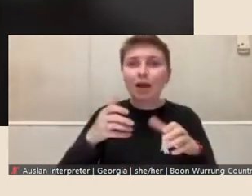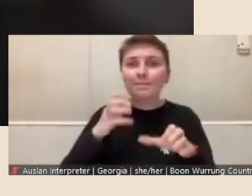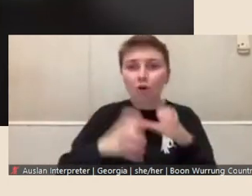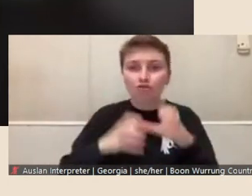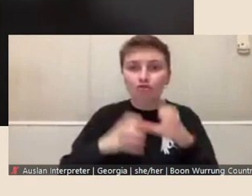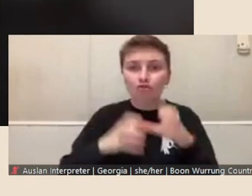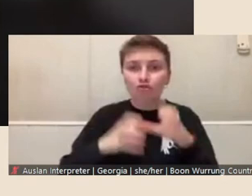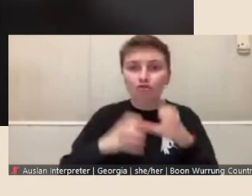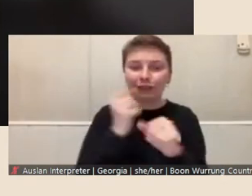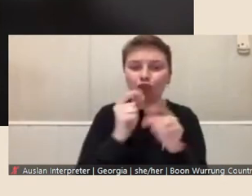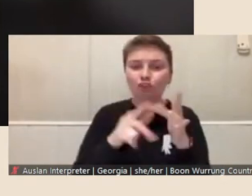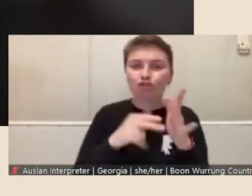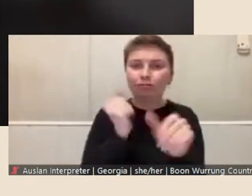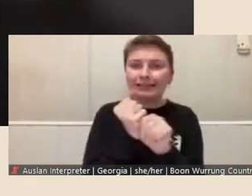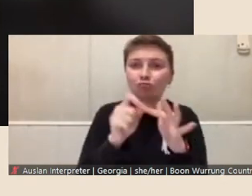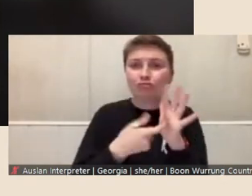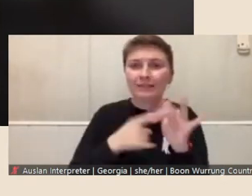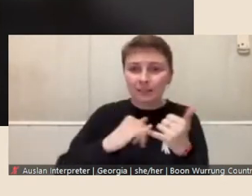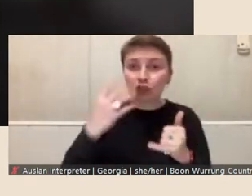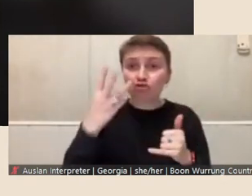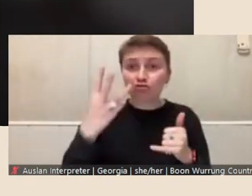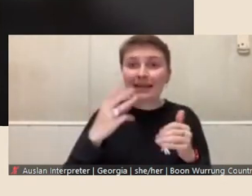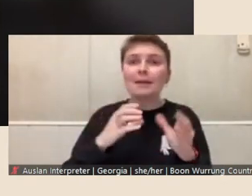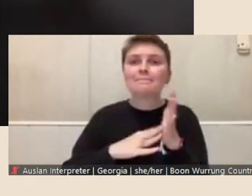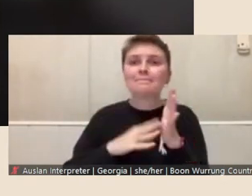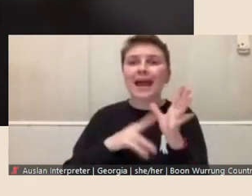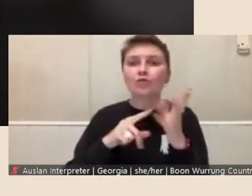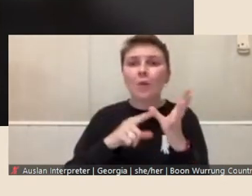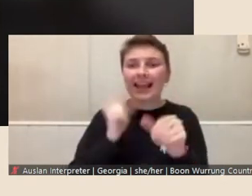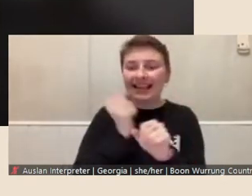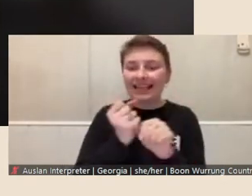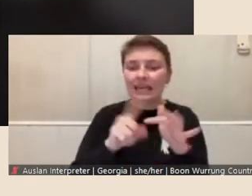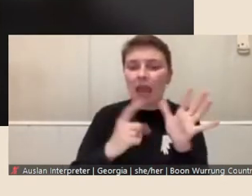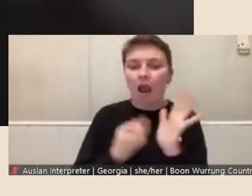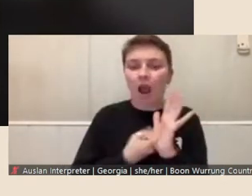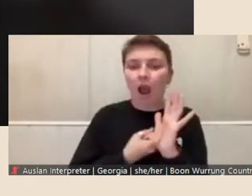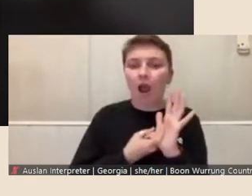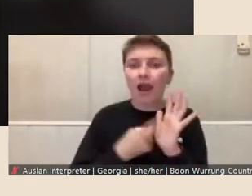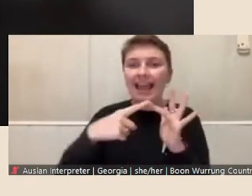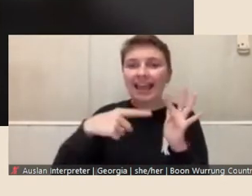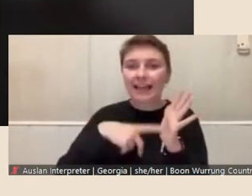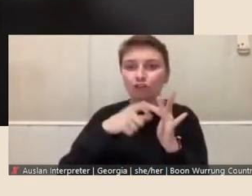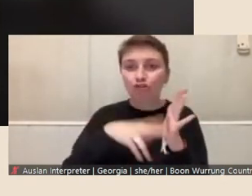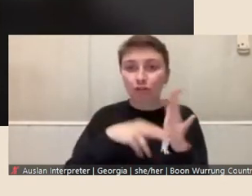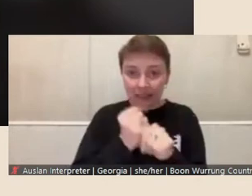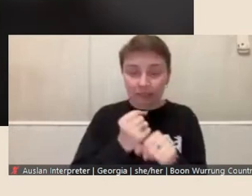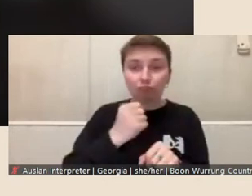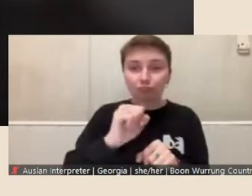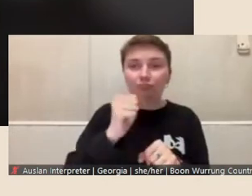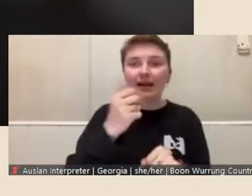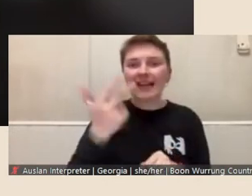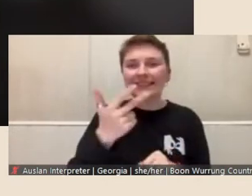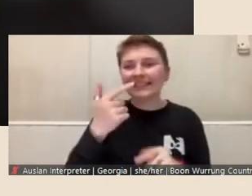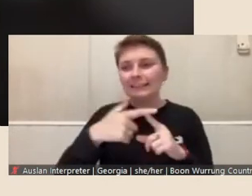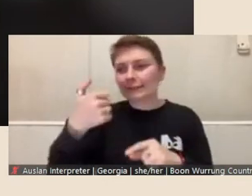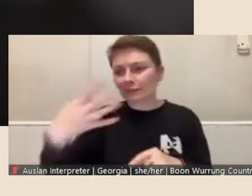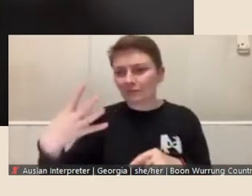three manual geared etching presses, and a 1864 Albion press, which is used for relief work.